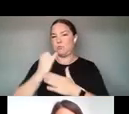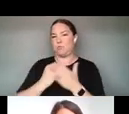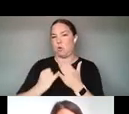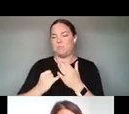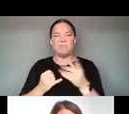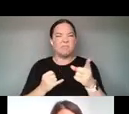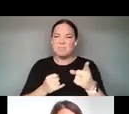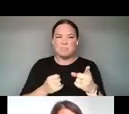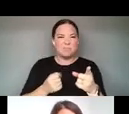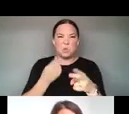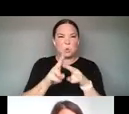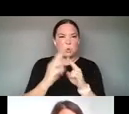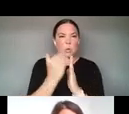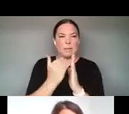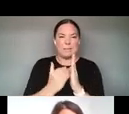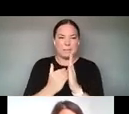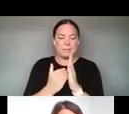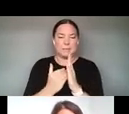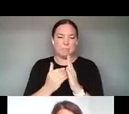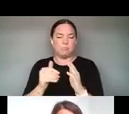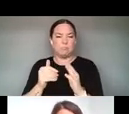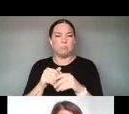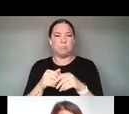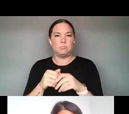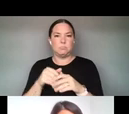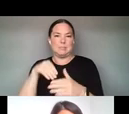LISTED IN THE REPORT. AND THESE ARE ALL THE ORGANIZATIONS THAT WERE